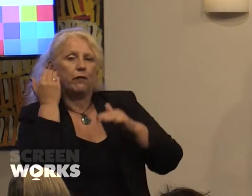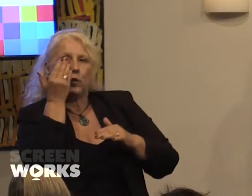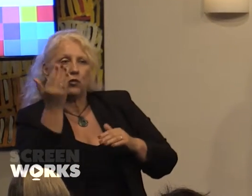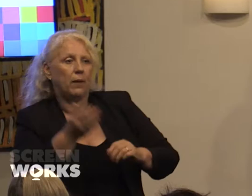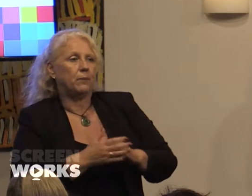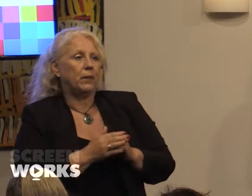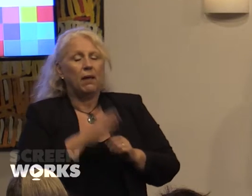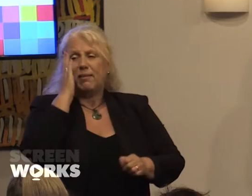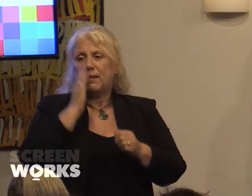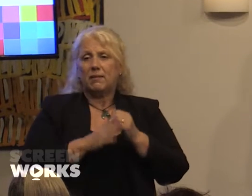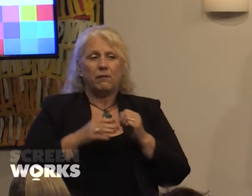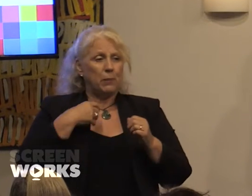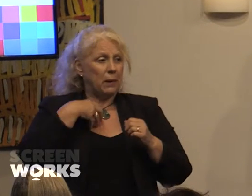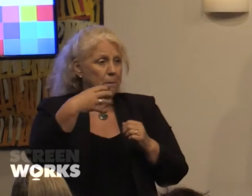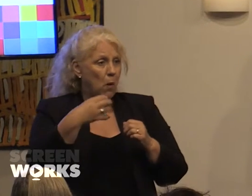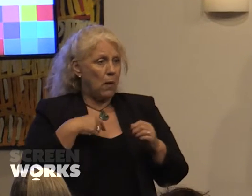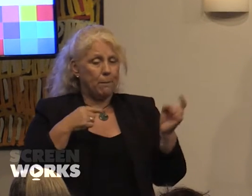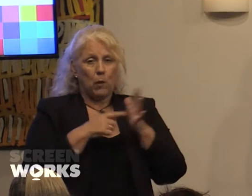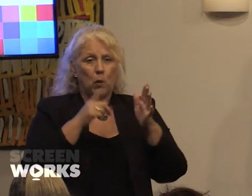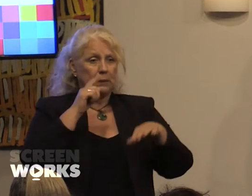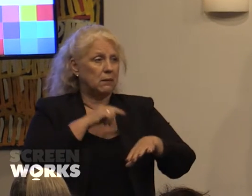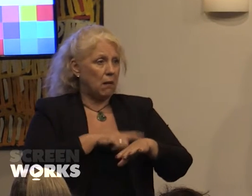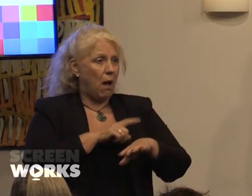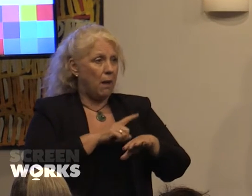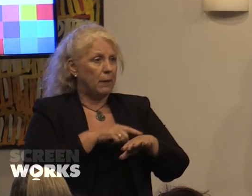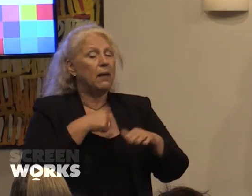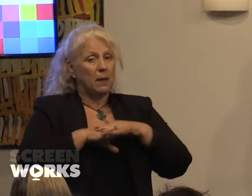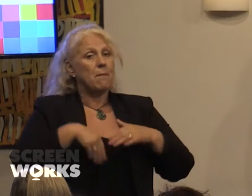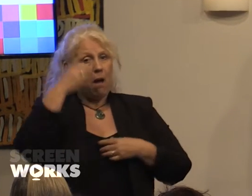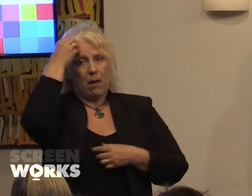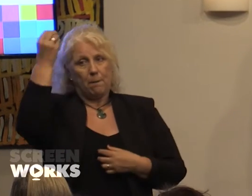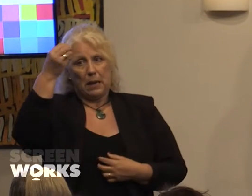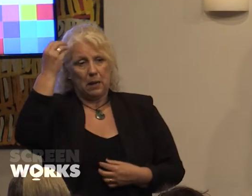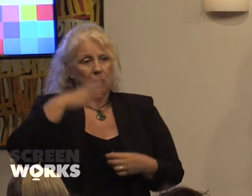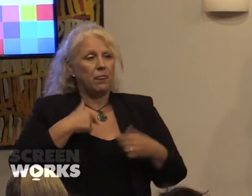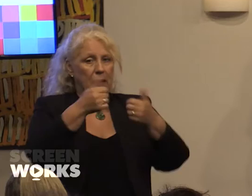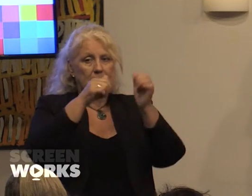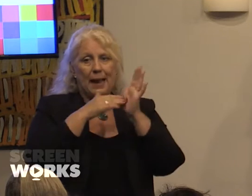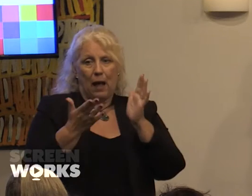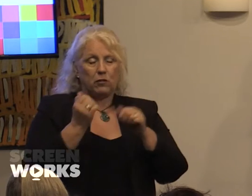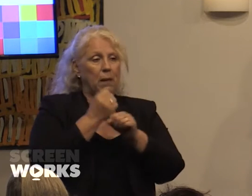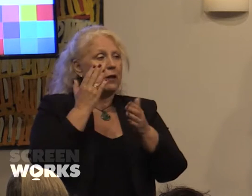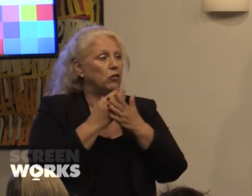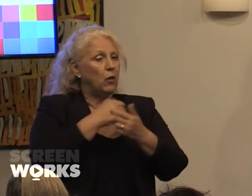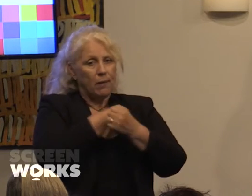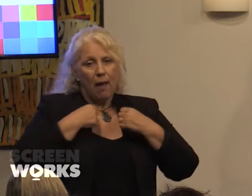there's never been a more important time, in my opinion, than now to ensure that our screens tell stories that challenge